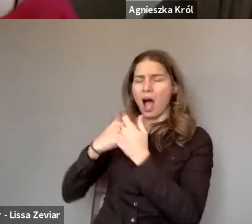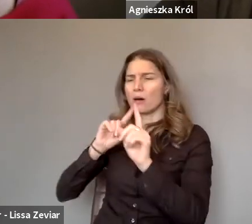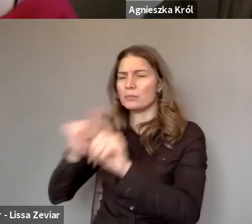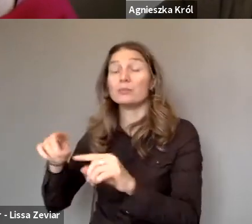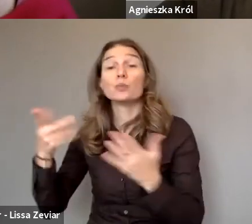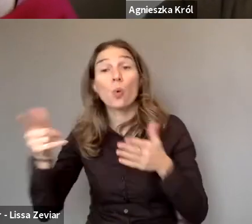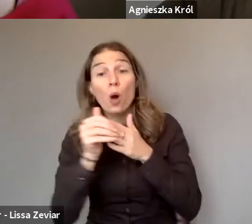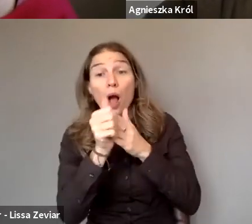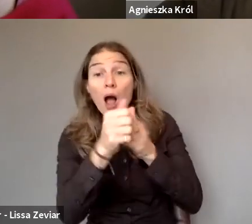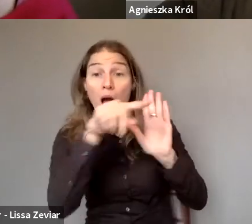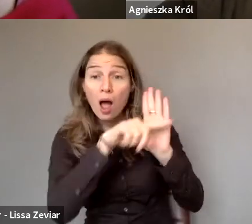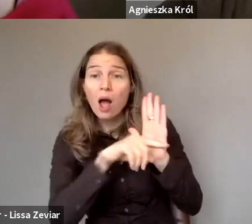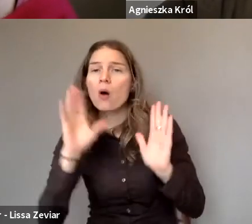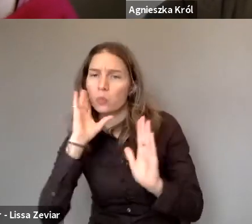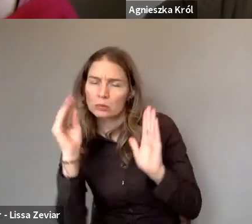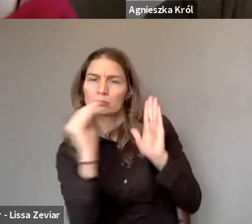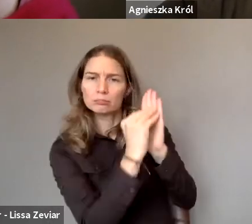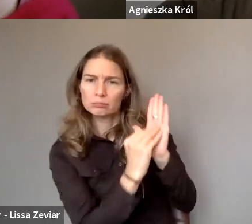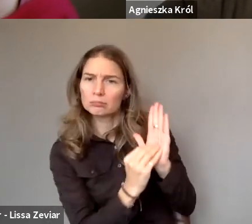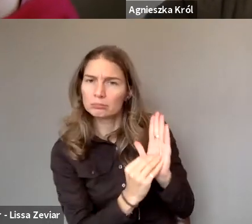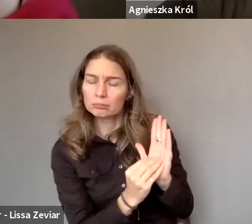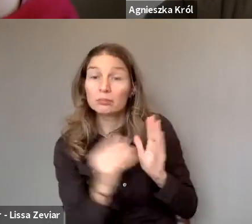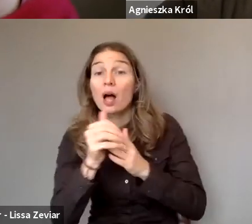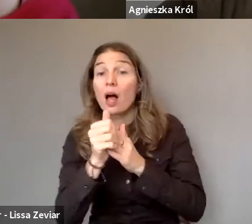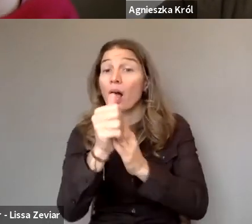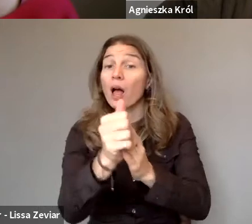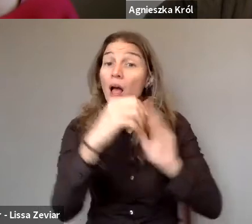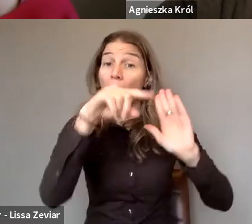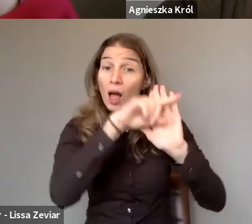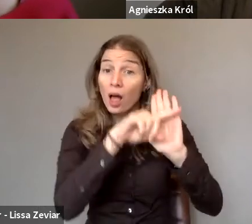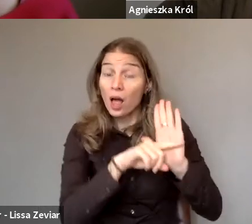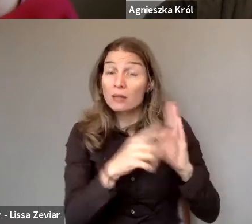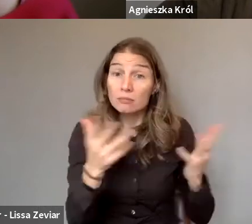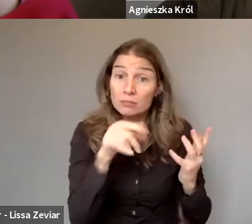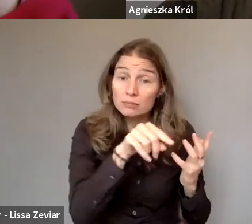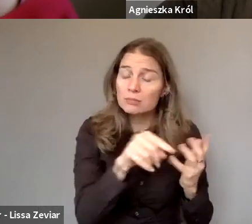The aim of the guide is to help other women with disability learn